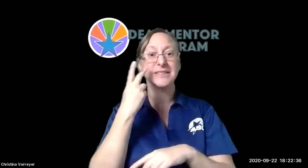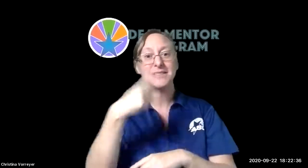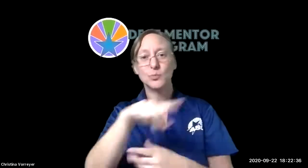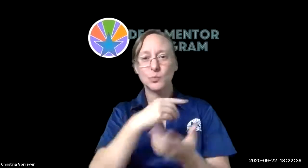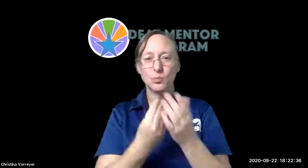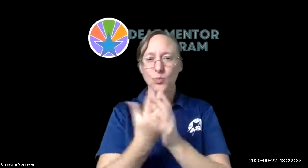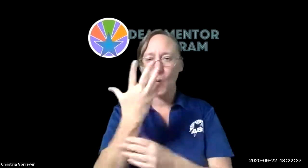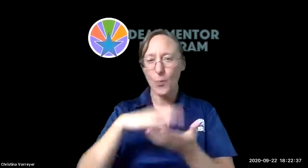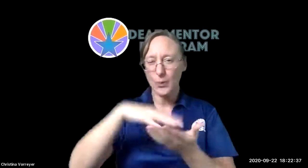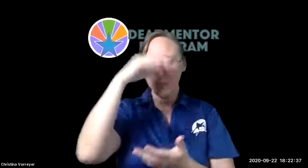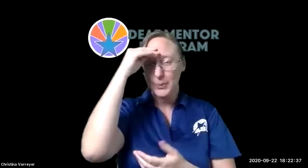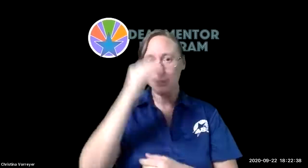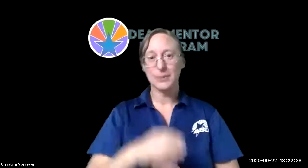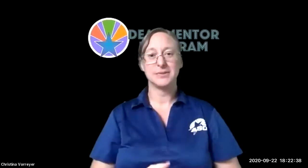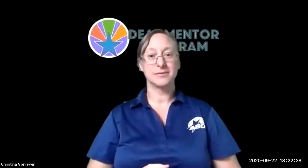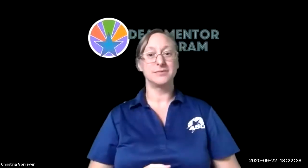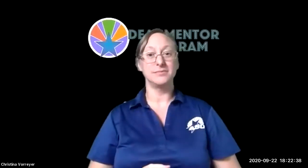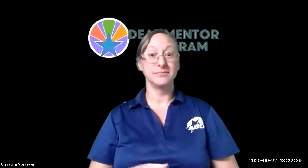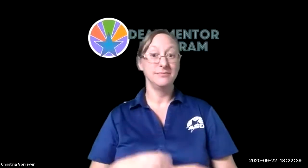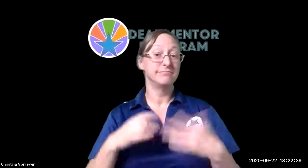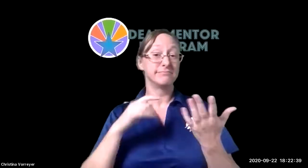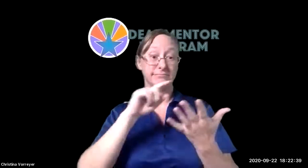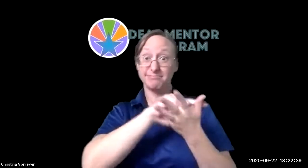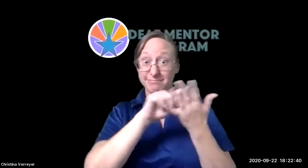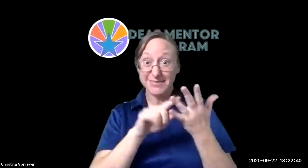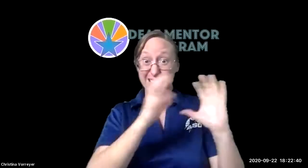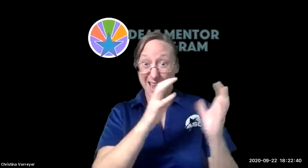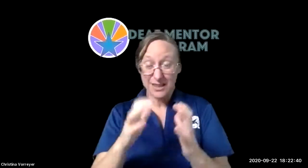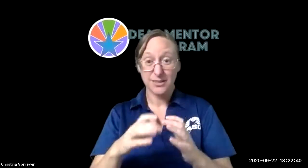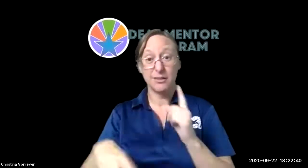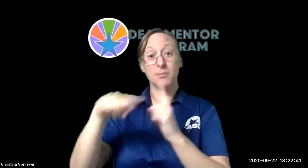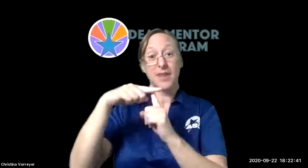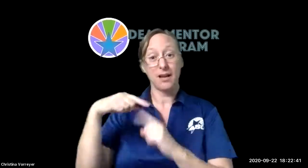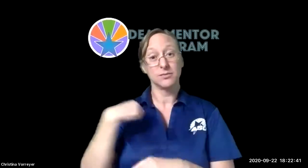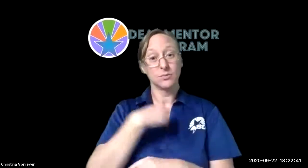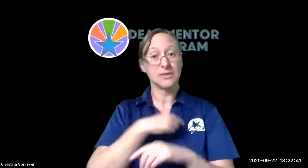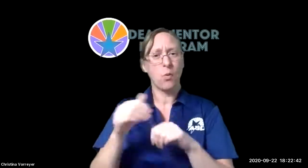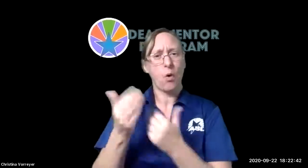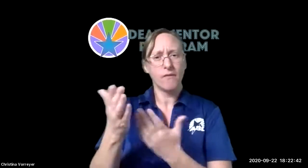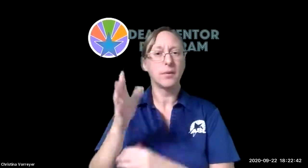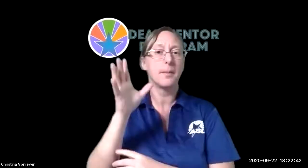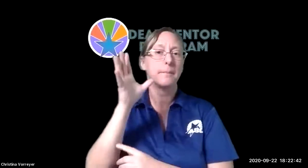continue for a year every two weeks and we're excited to see our families grow